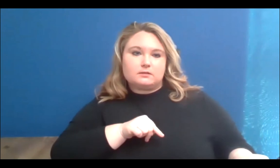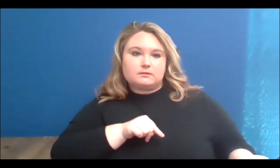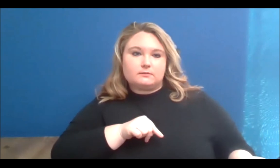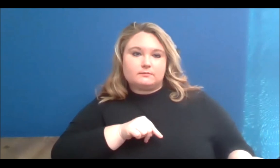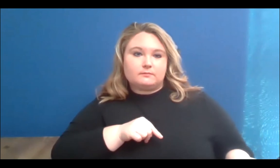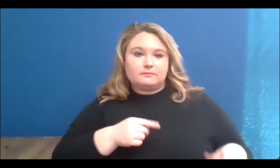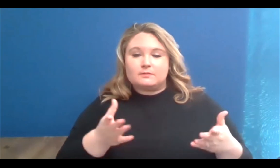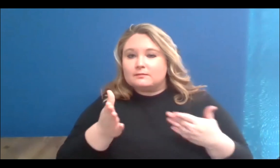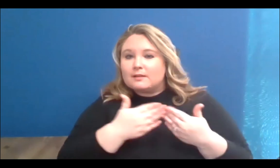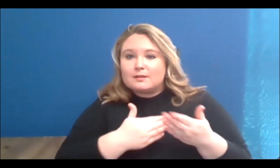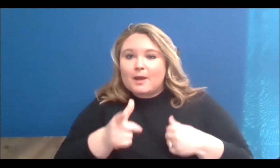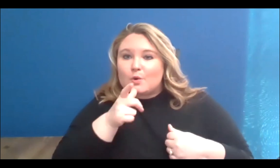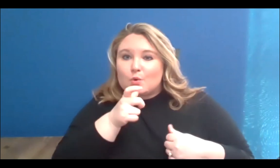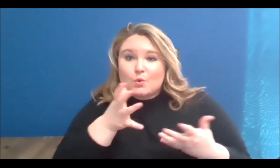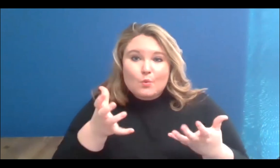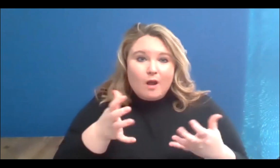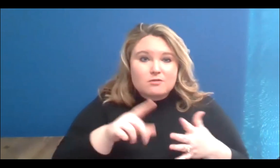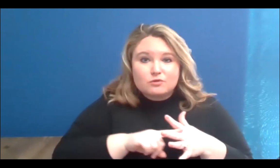wants to start, so what are your initial reactions to that intersection